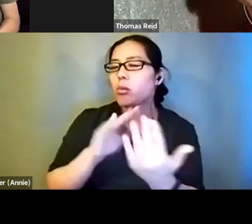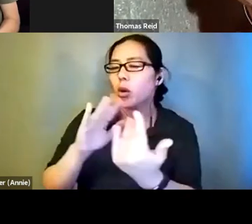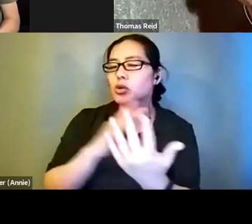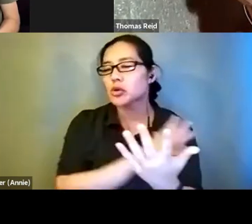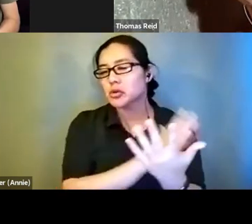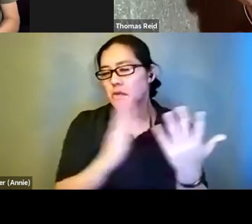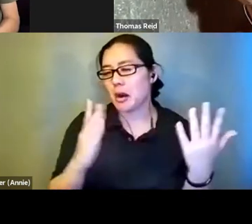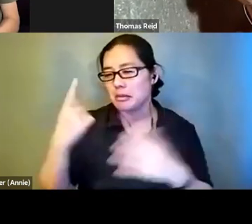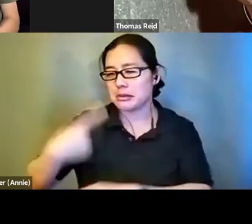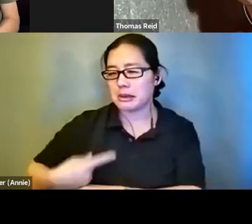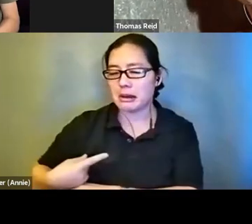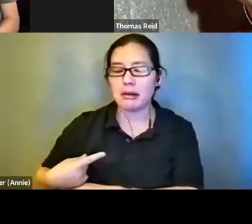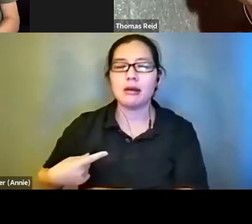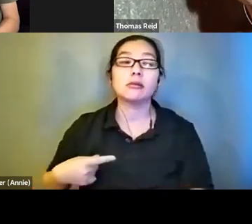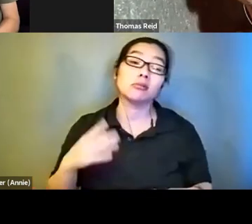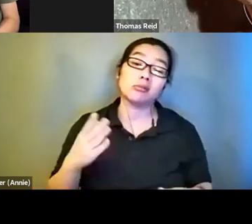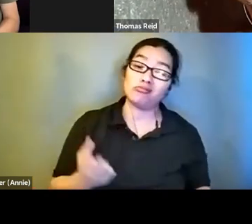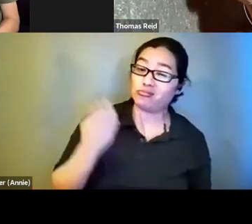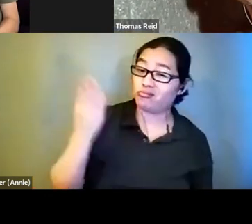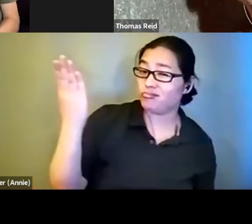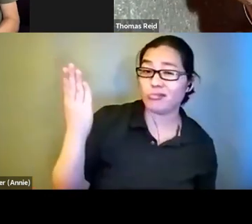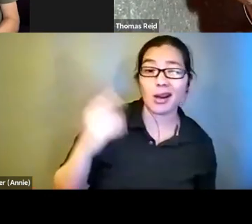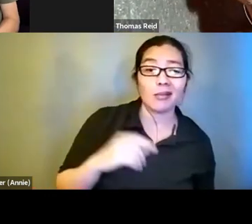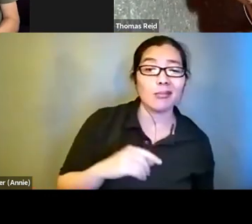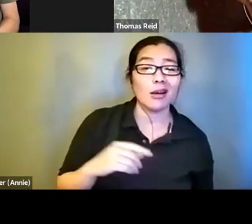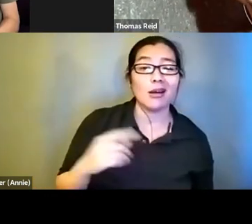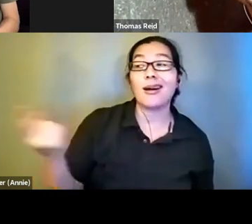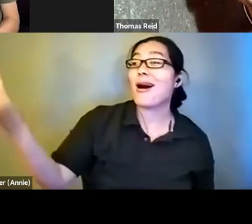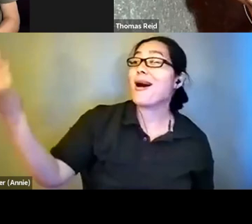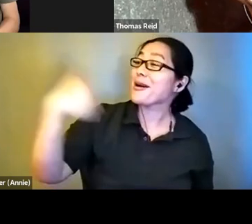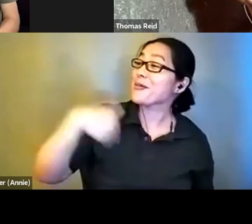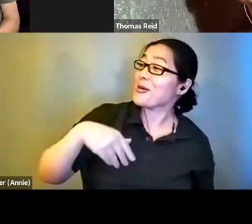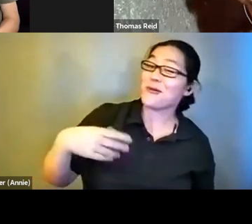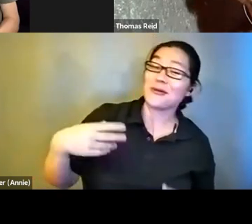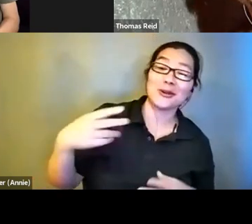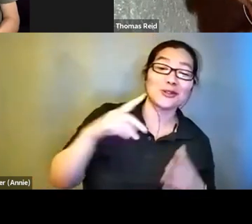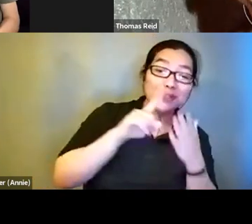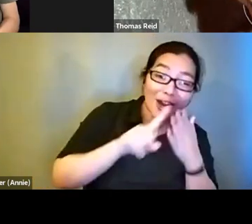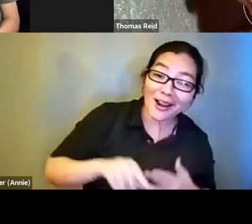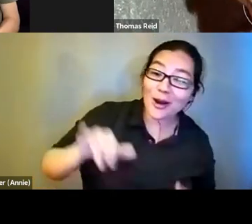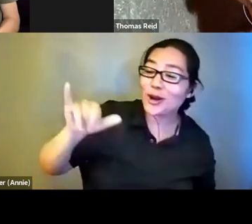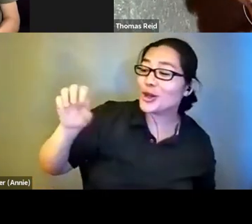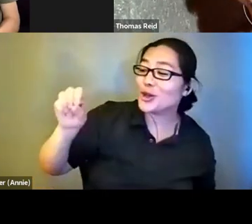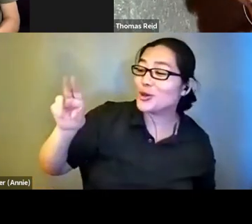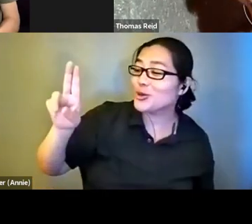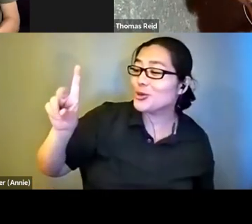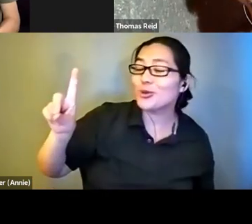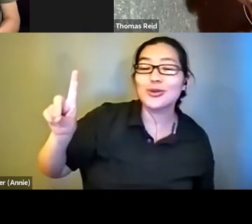really recommend you come over to you describe. And I will help you